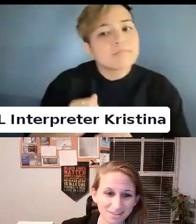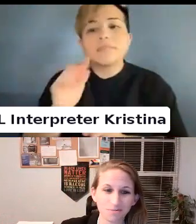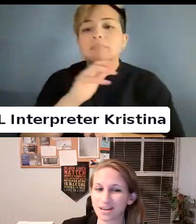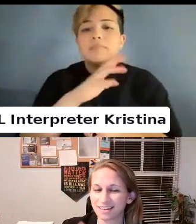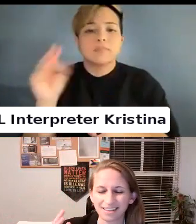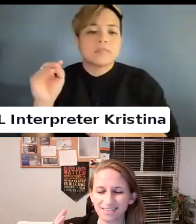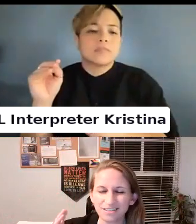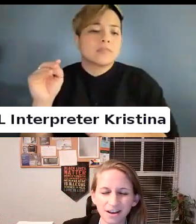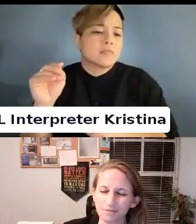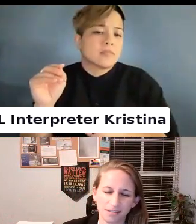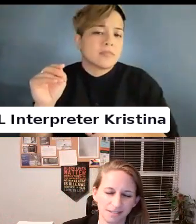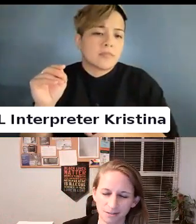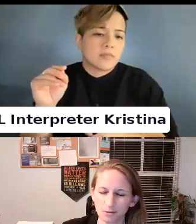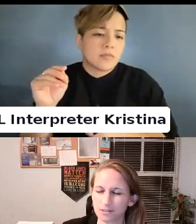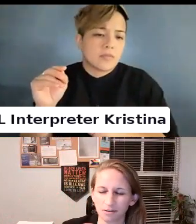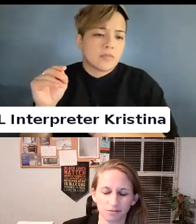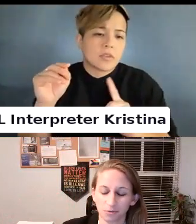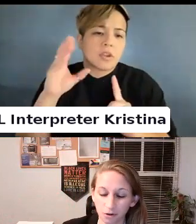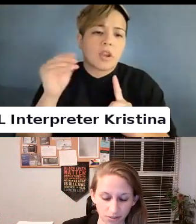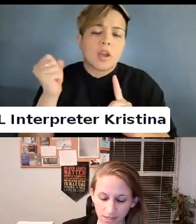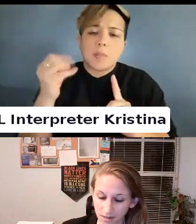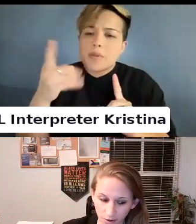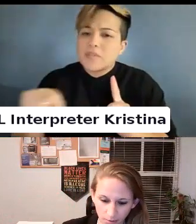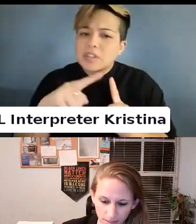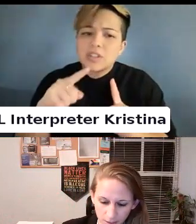None of this is new. It is all just regurgitated garbage.